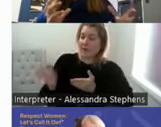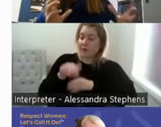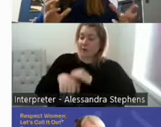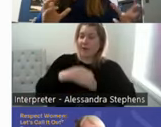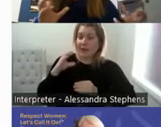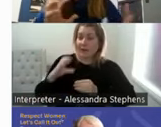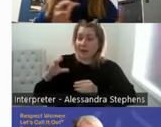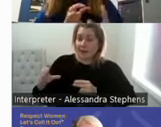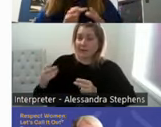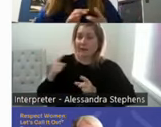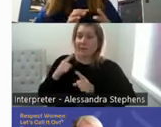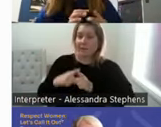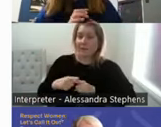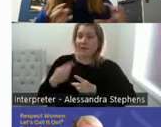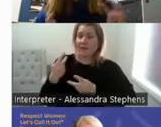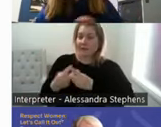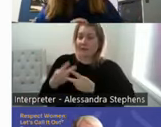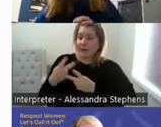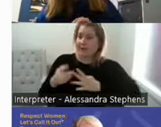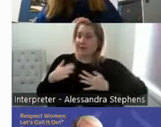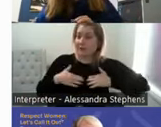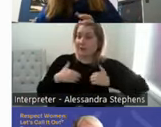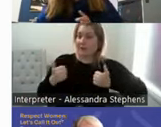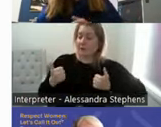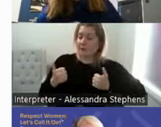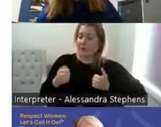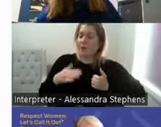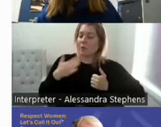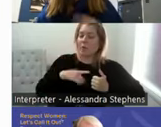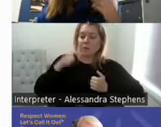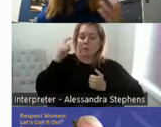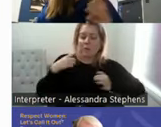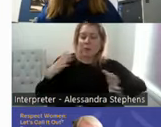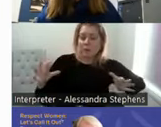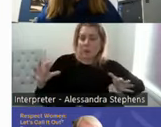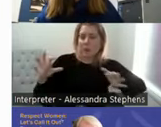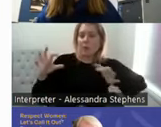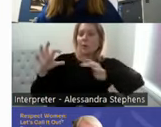about bringing back connection, bringing back conversations. And she came back and told me,